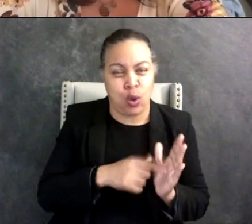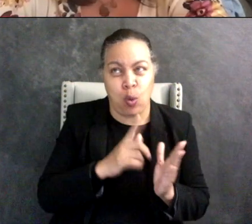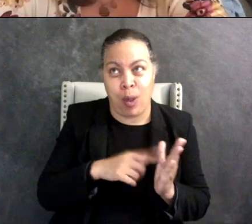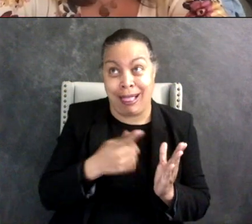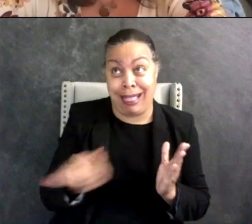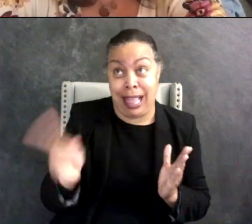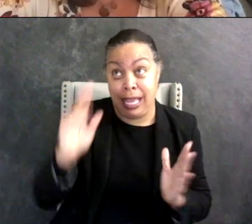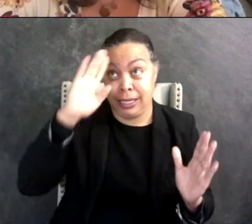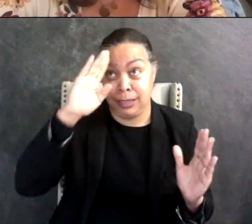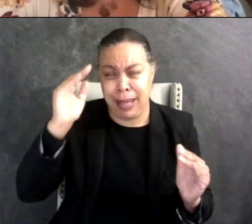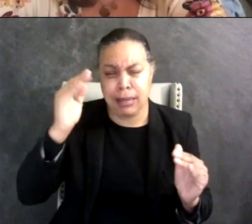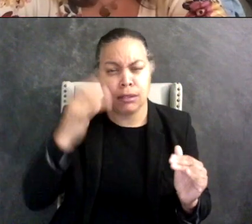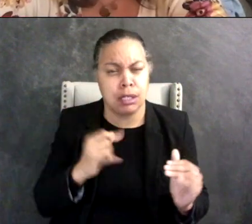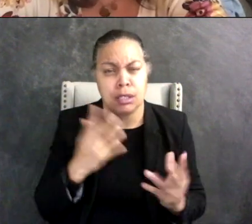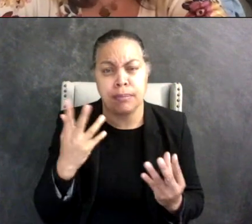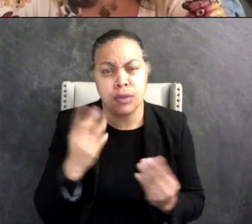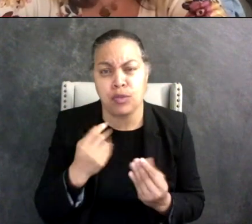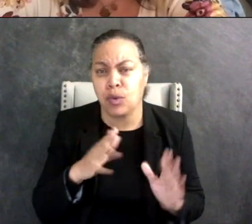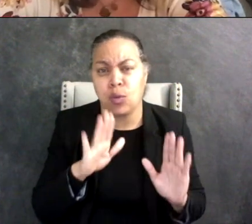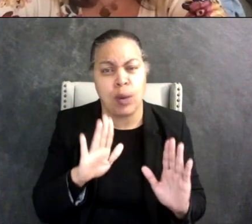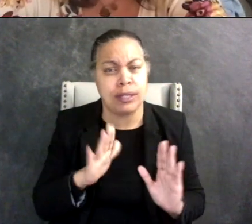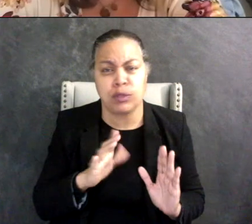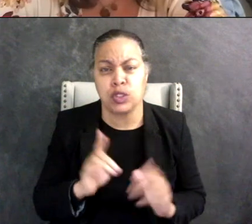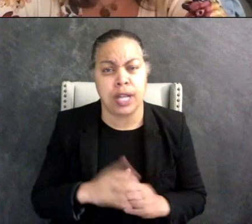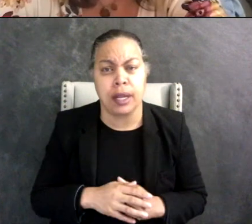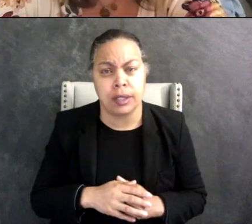than the beautiful wonderful child that you have right there in your arms, don't let them